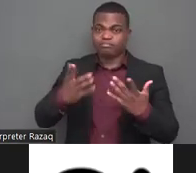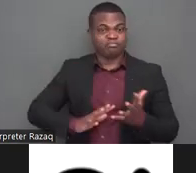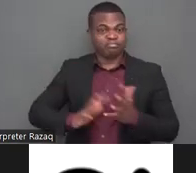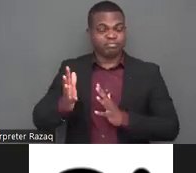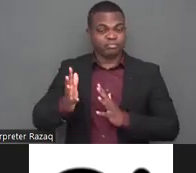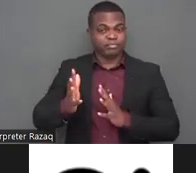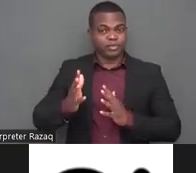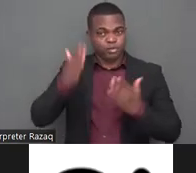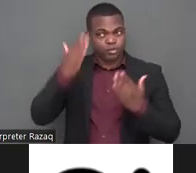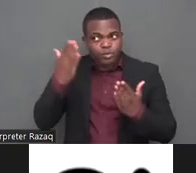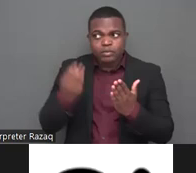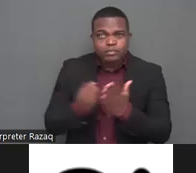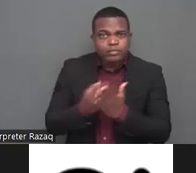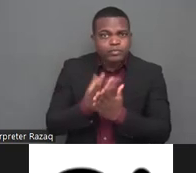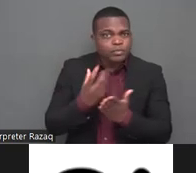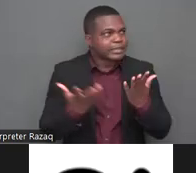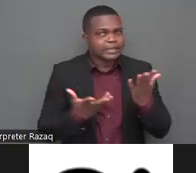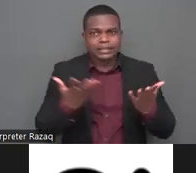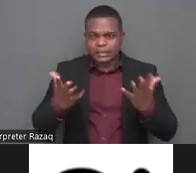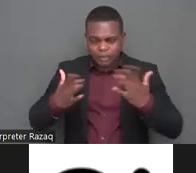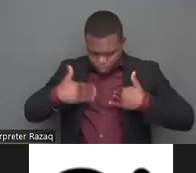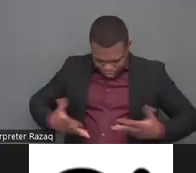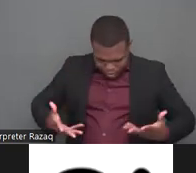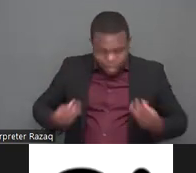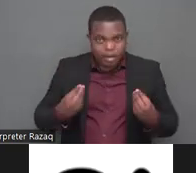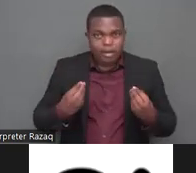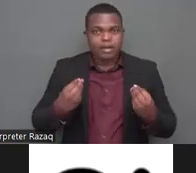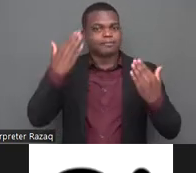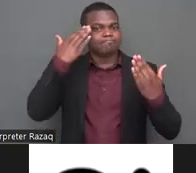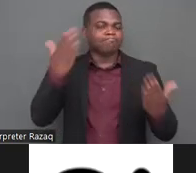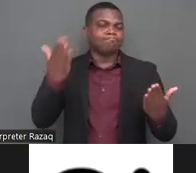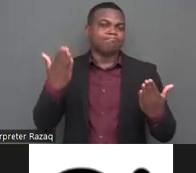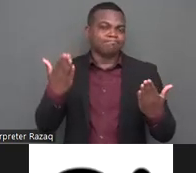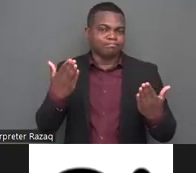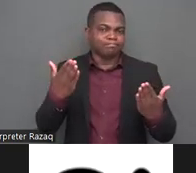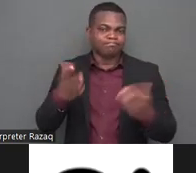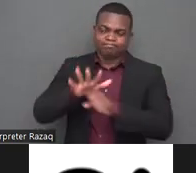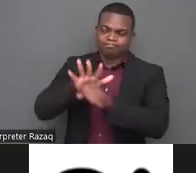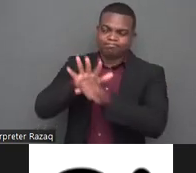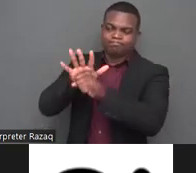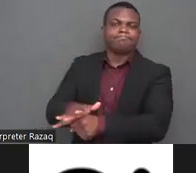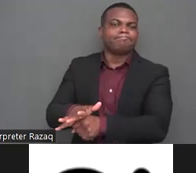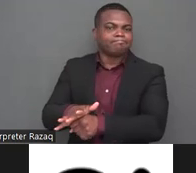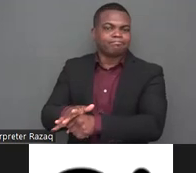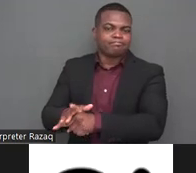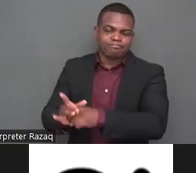violent sexual violence they do not know that they are already in inside of the sexual violence